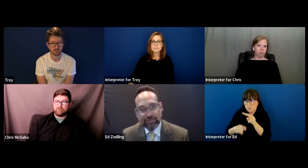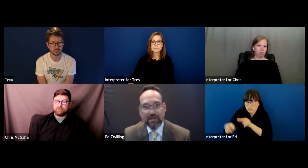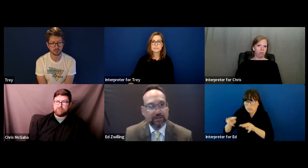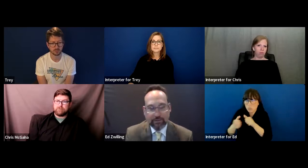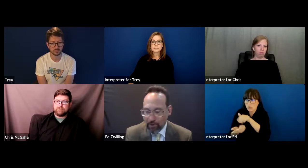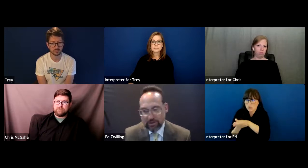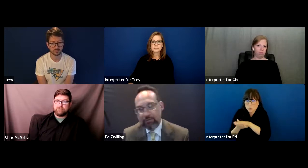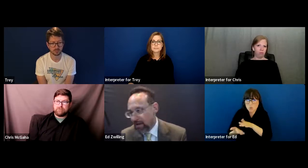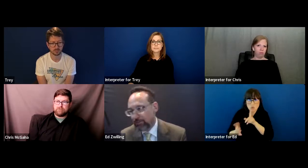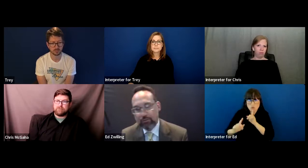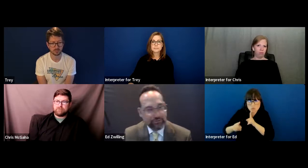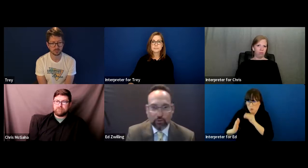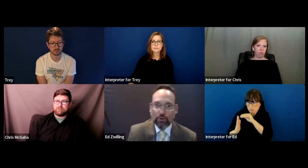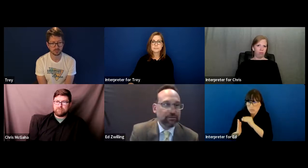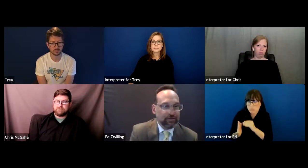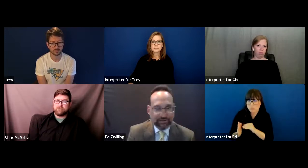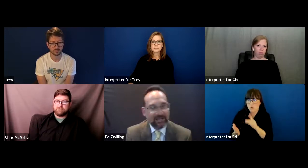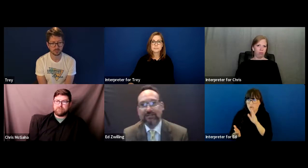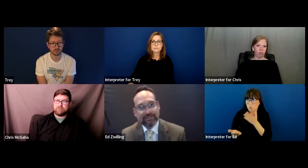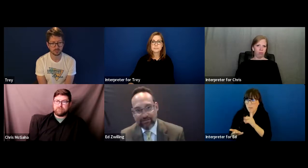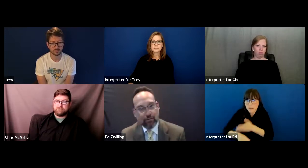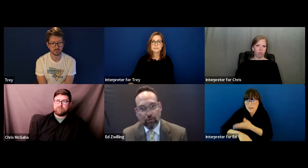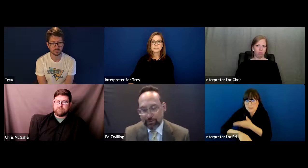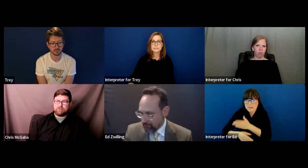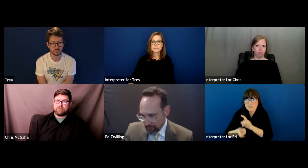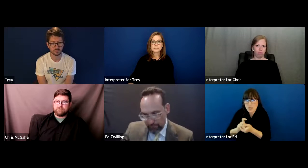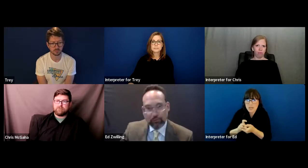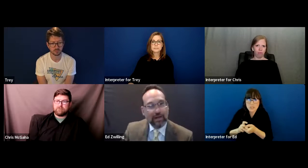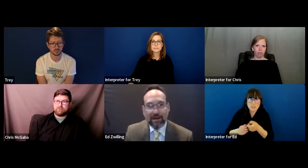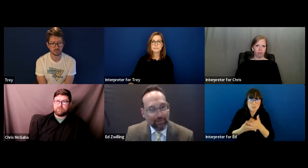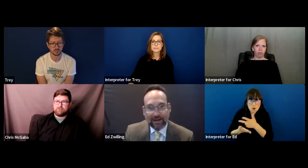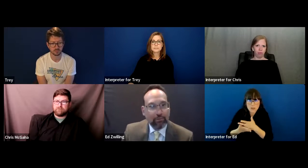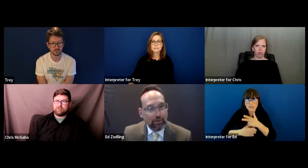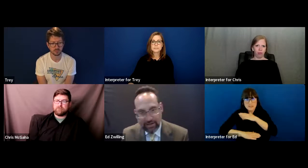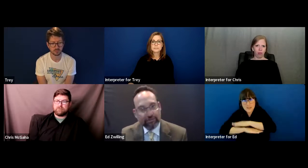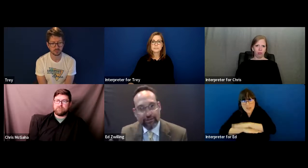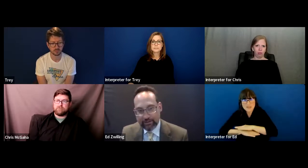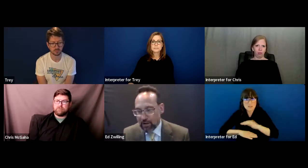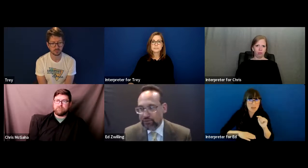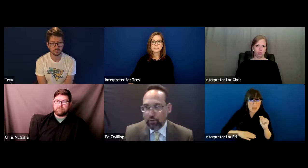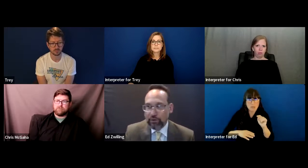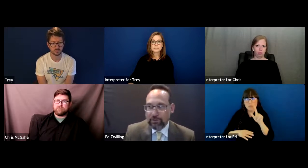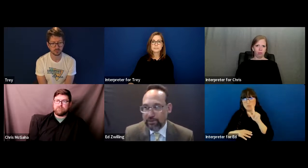changed changed, parking, bathrooms, doors, desks, the whole computer lab, the library,